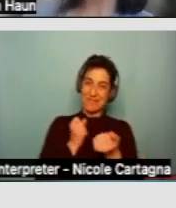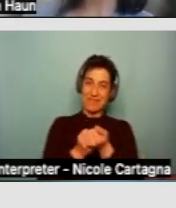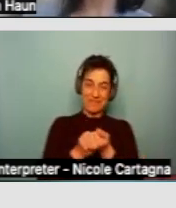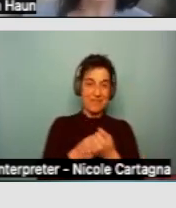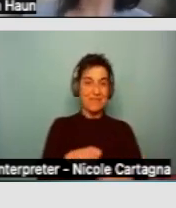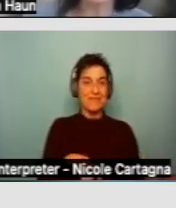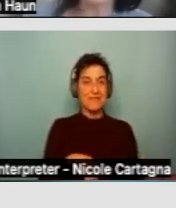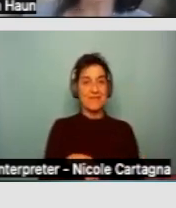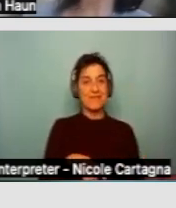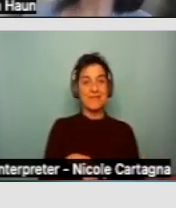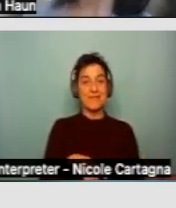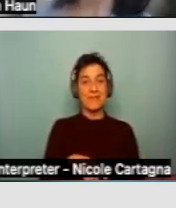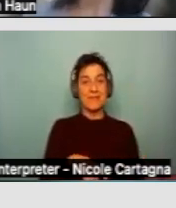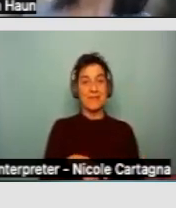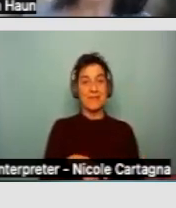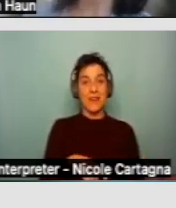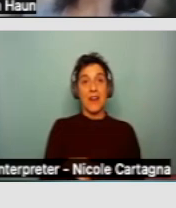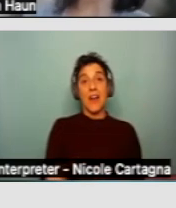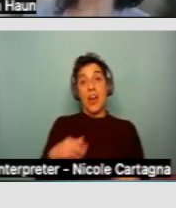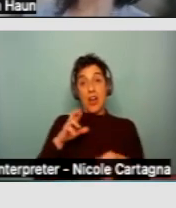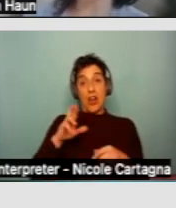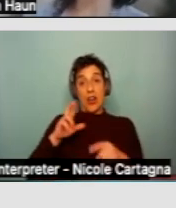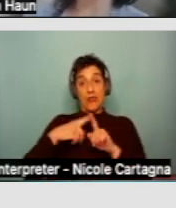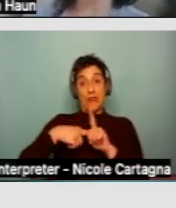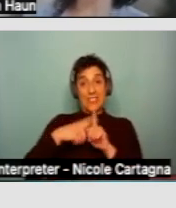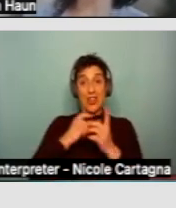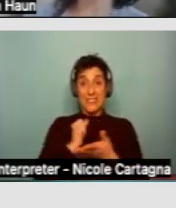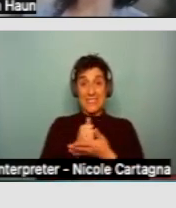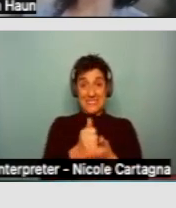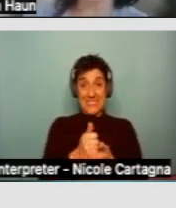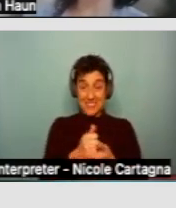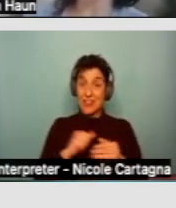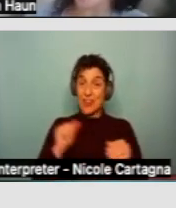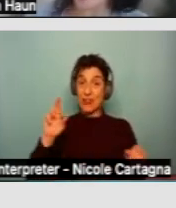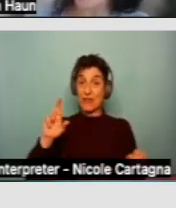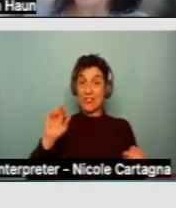Unfortunately, with the type of rental assistance that regional centers can provide under the